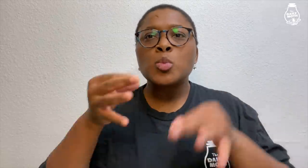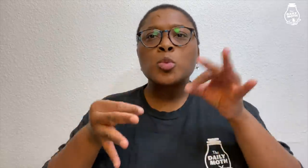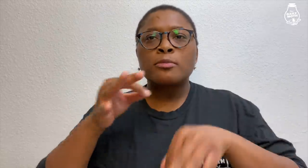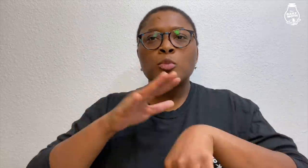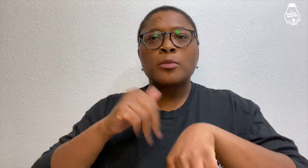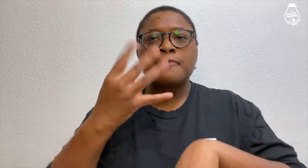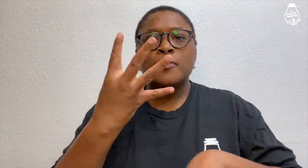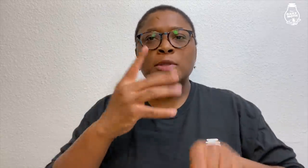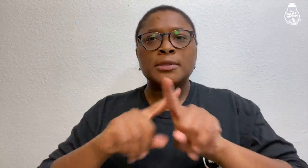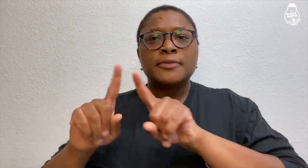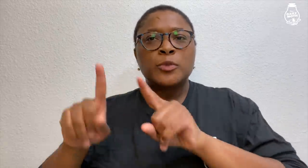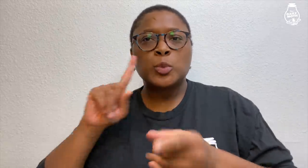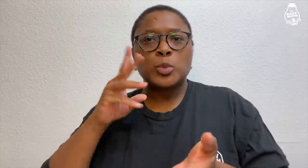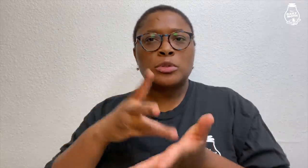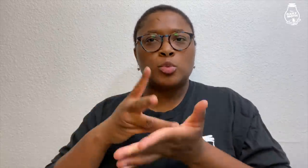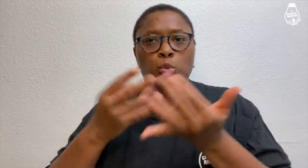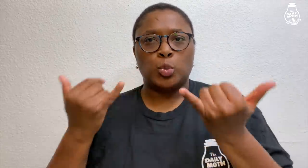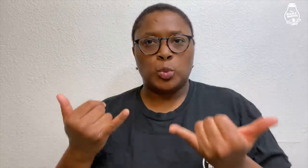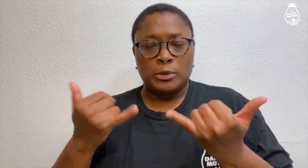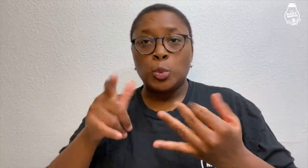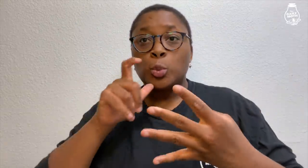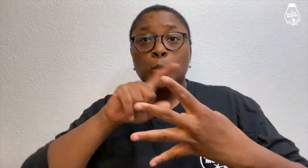The judge called four different witnesses today,